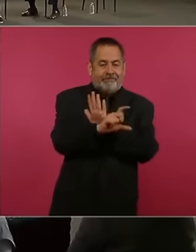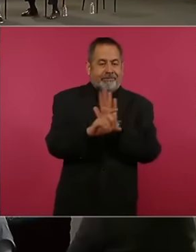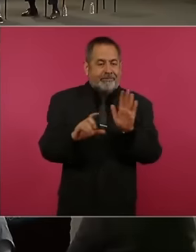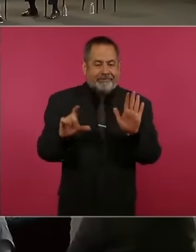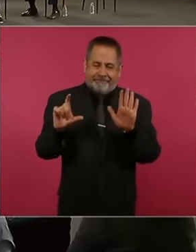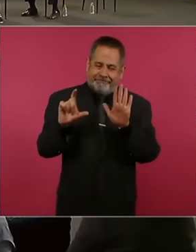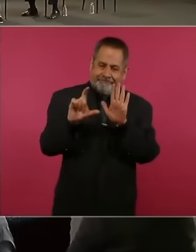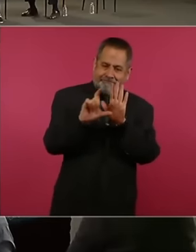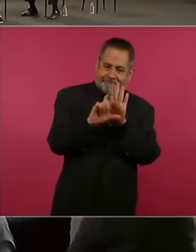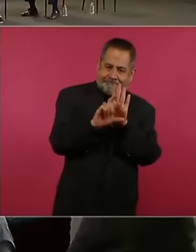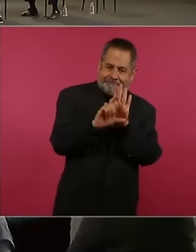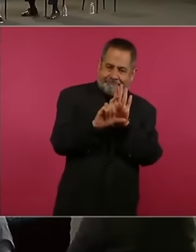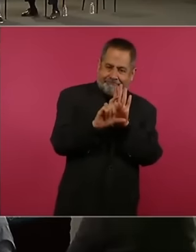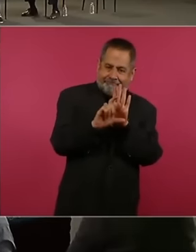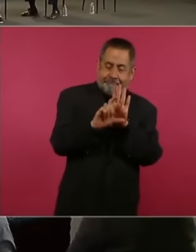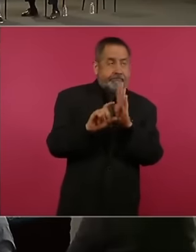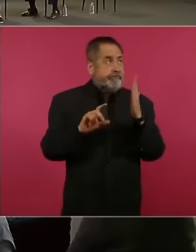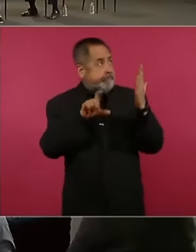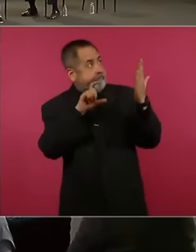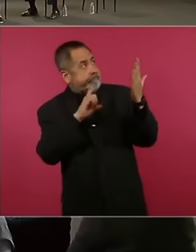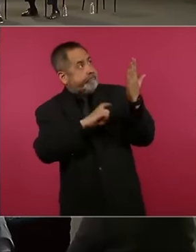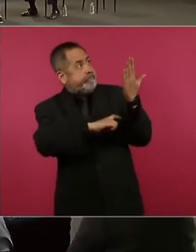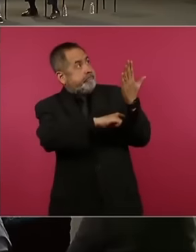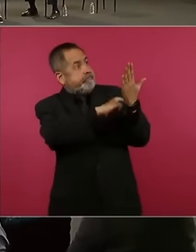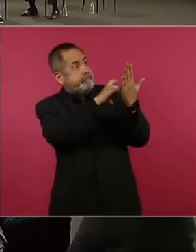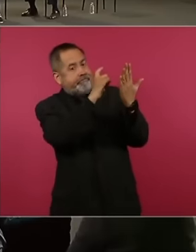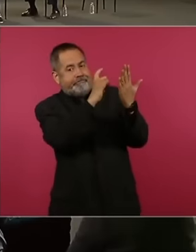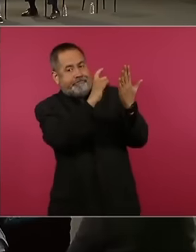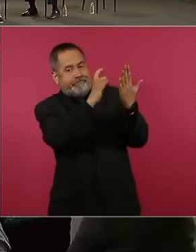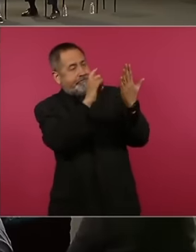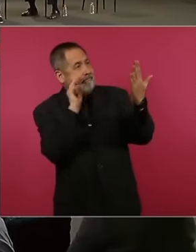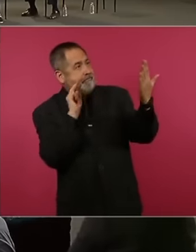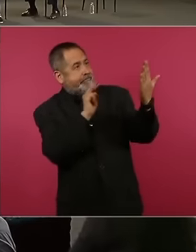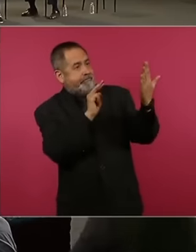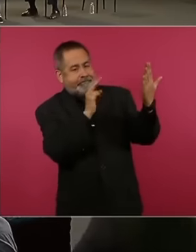sun. Well, I already mentioned the inclination between the plane of the lunar orbit and the